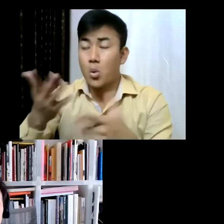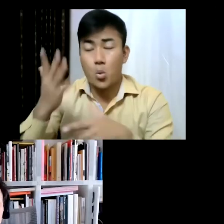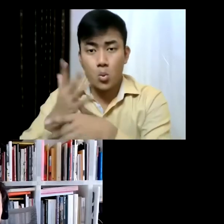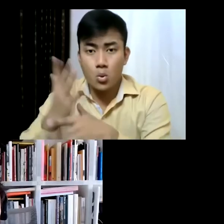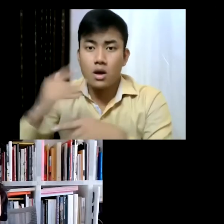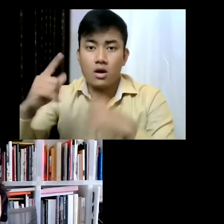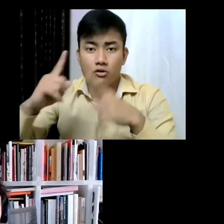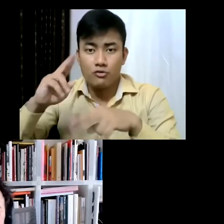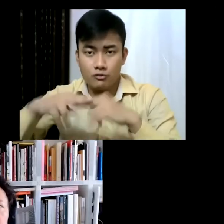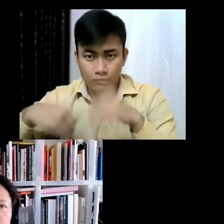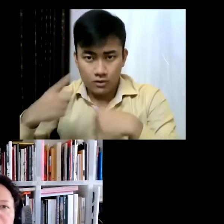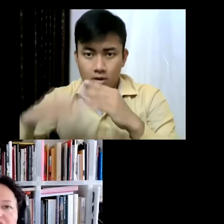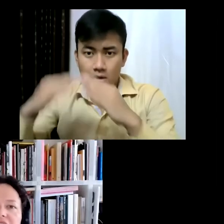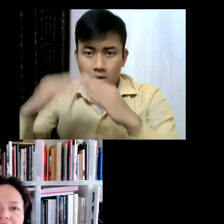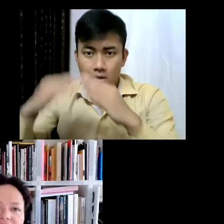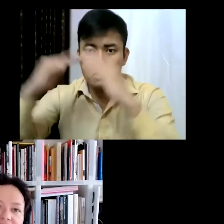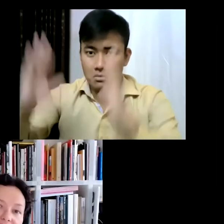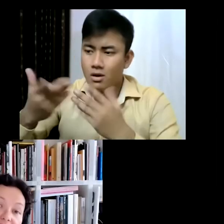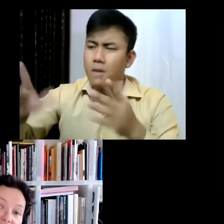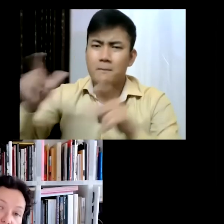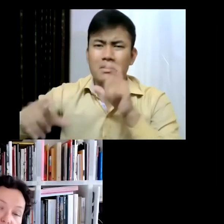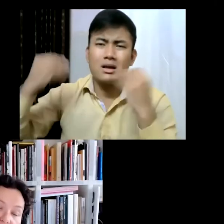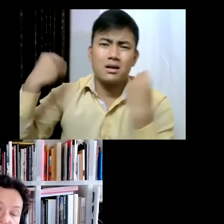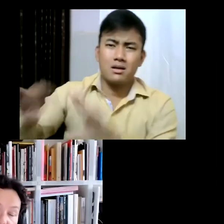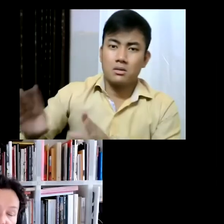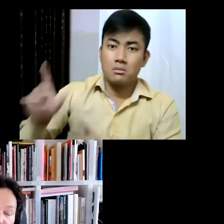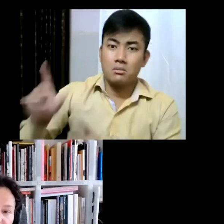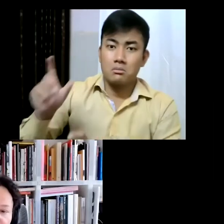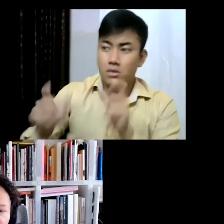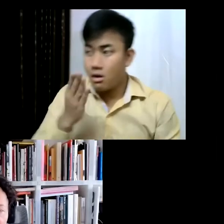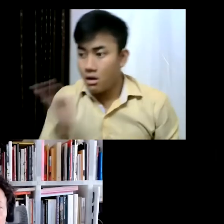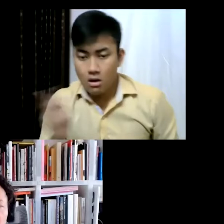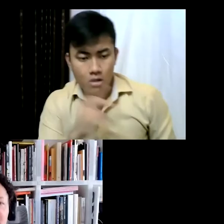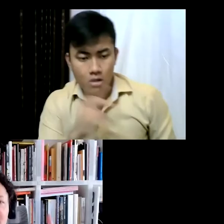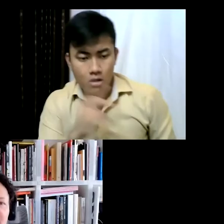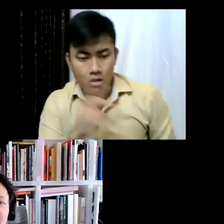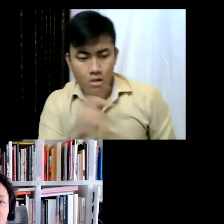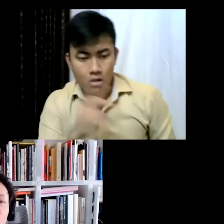a journey through the city of Buenos Aires in neighborhoods especially that are not necessarily